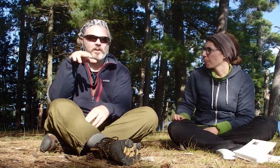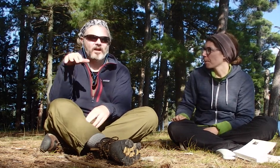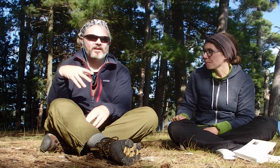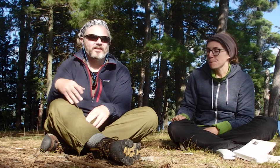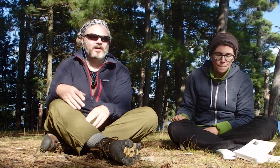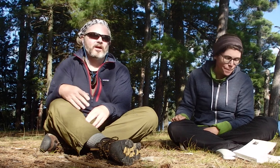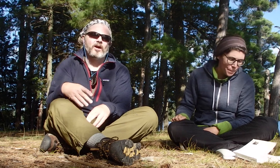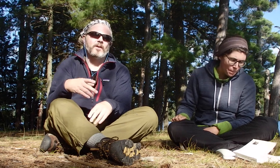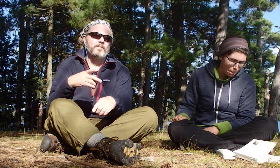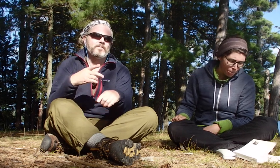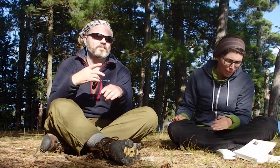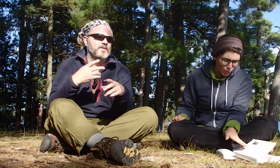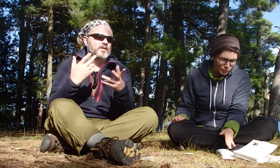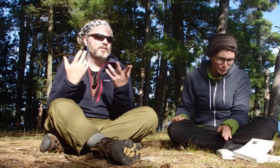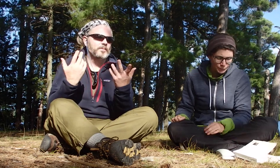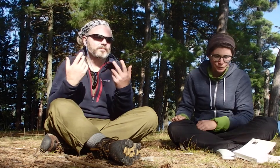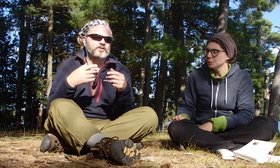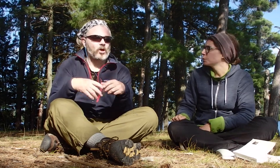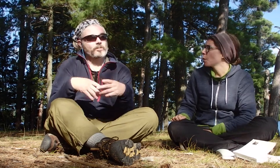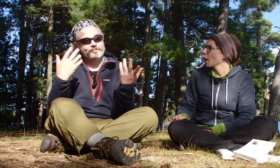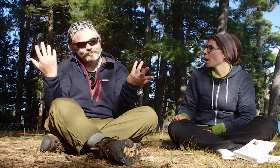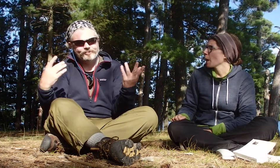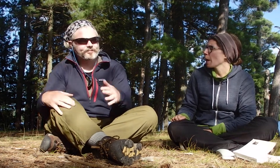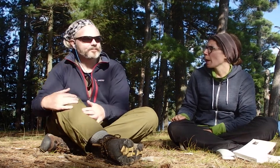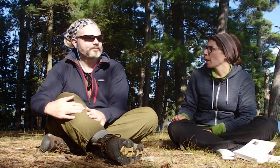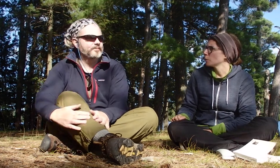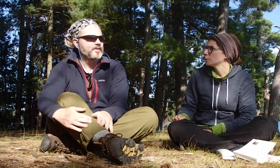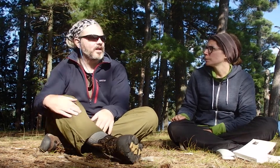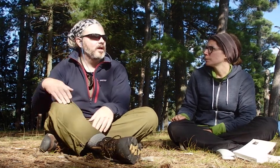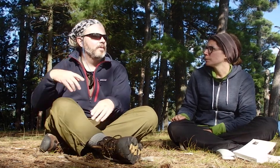Have to fingerspell it.